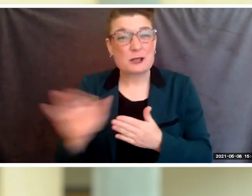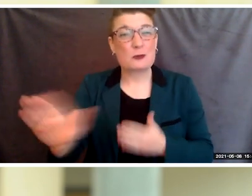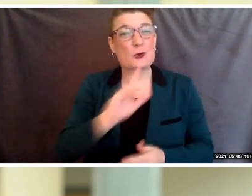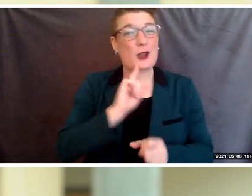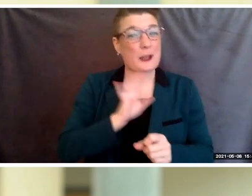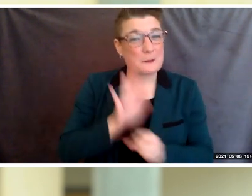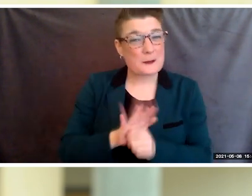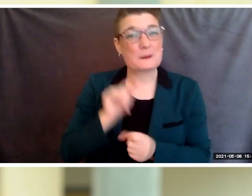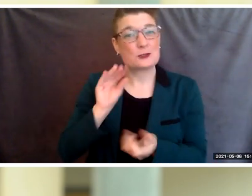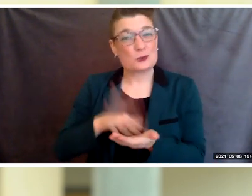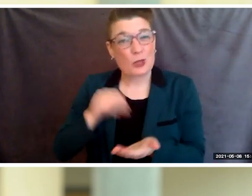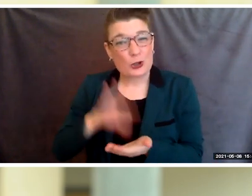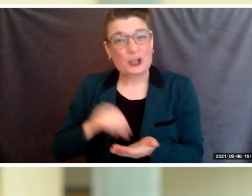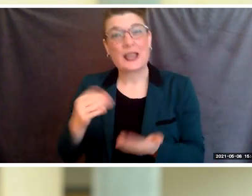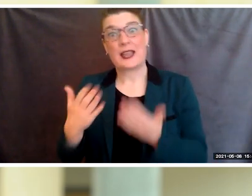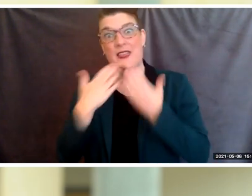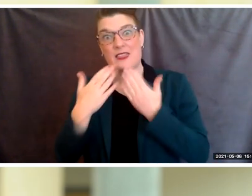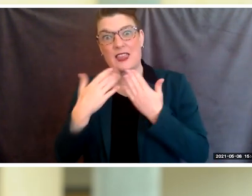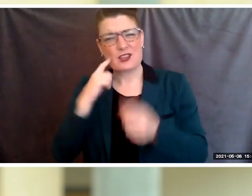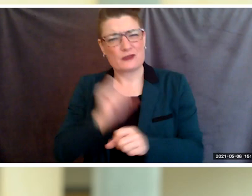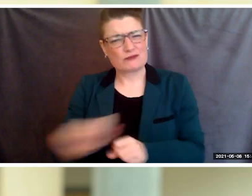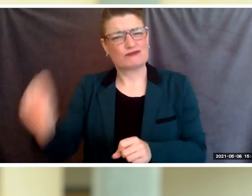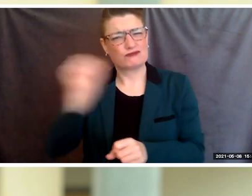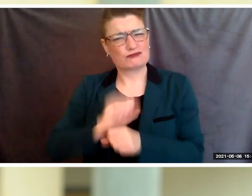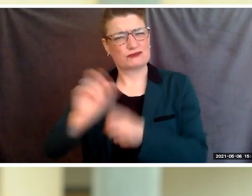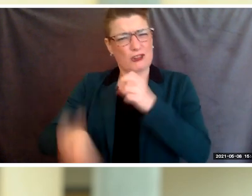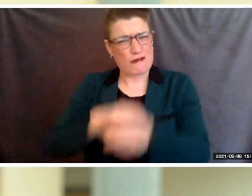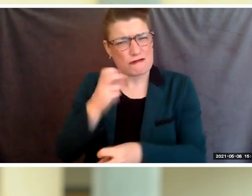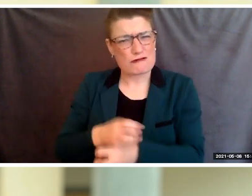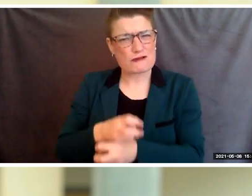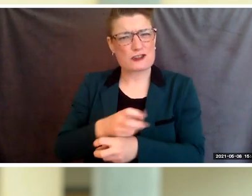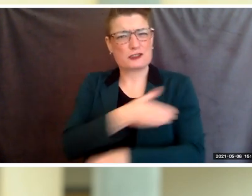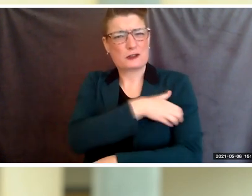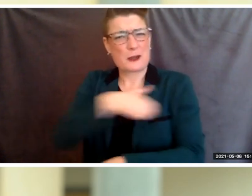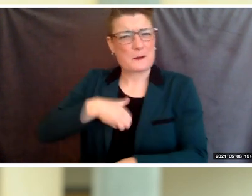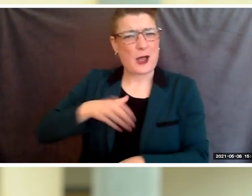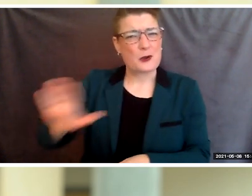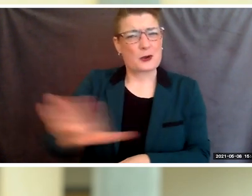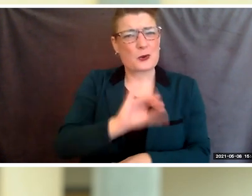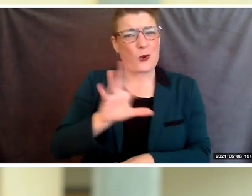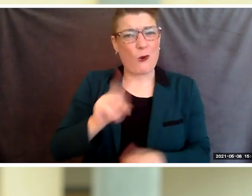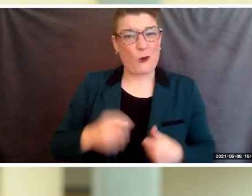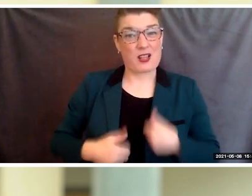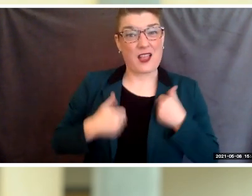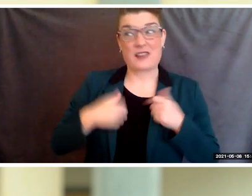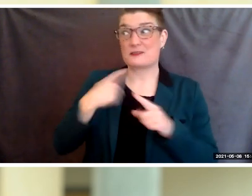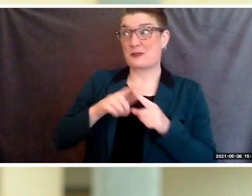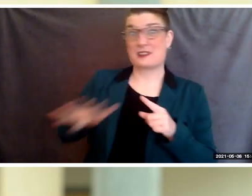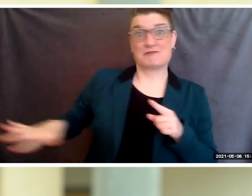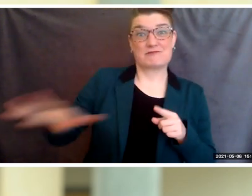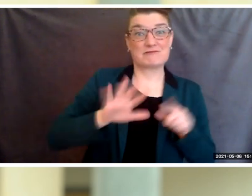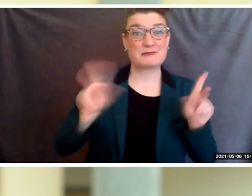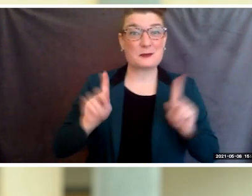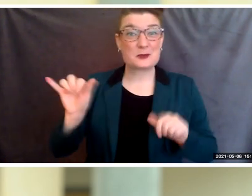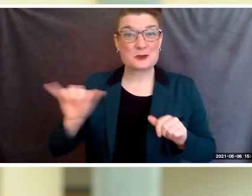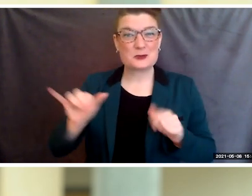for working so passionately to empower your own life and the lives of others through your pursuit of education.